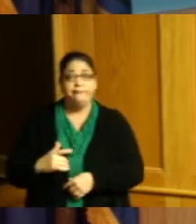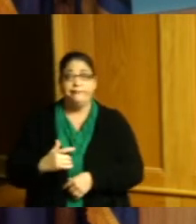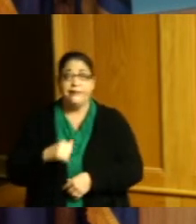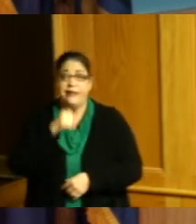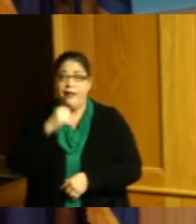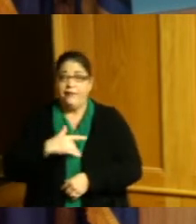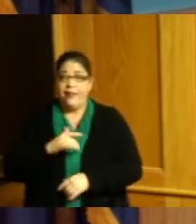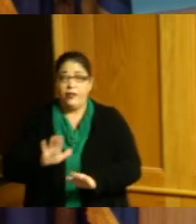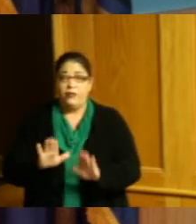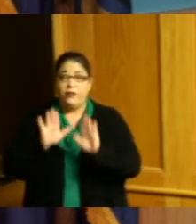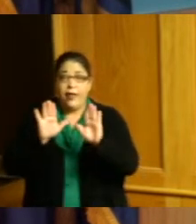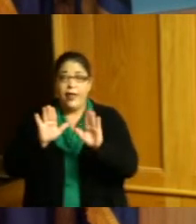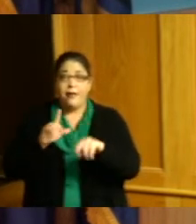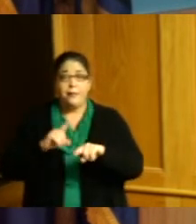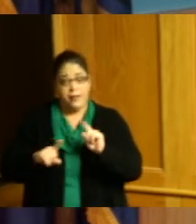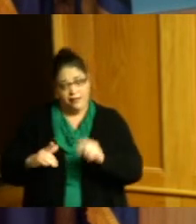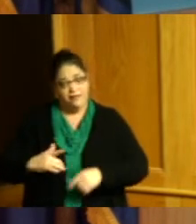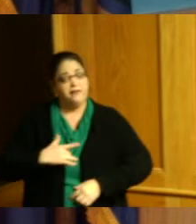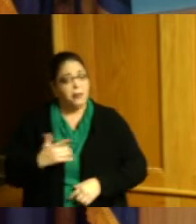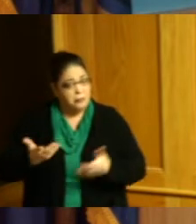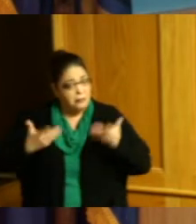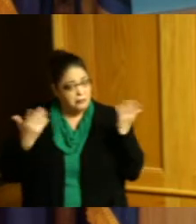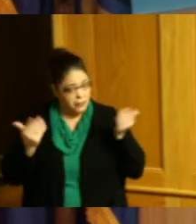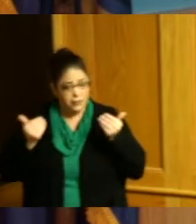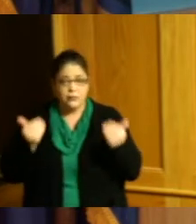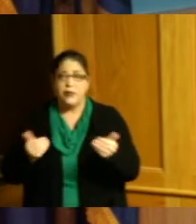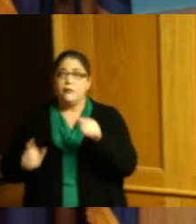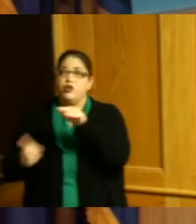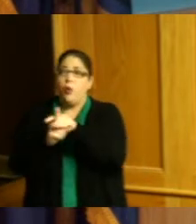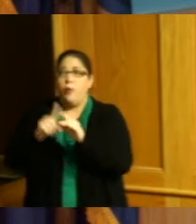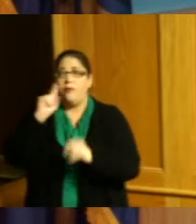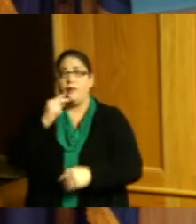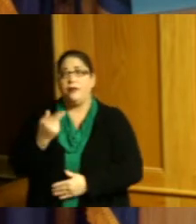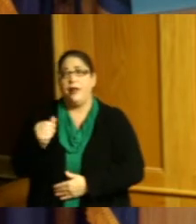you said I want to show up for the citizens of Hamilton County so with that I just want